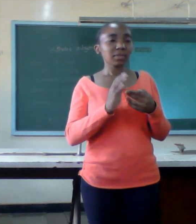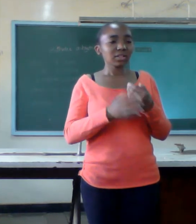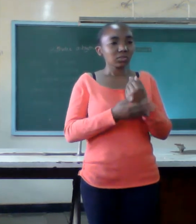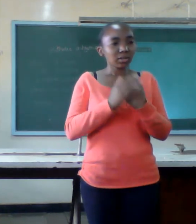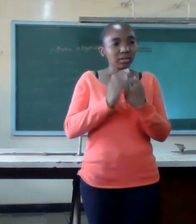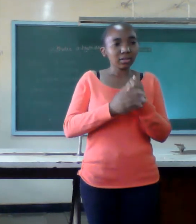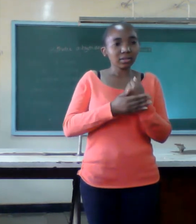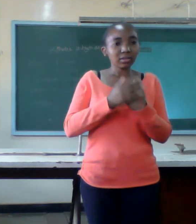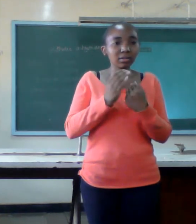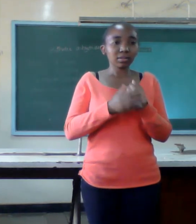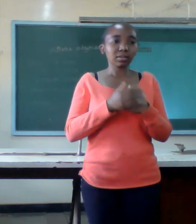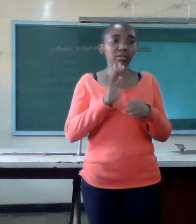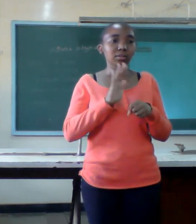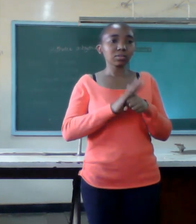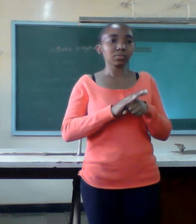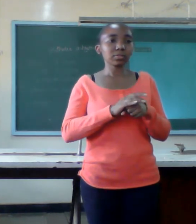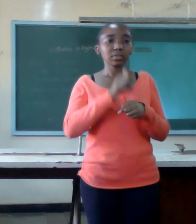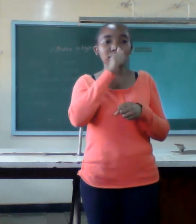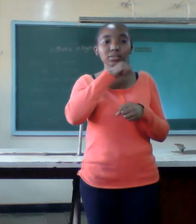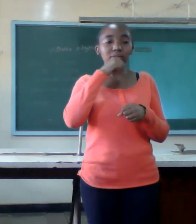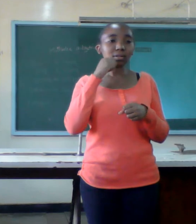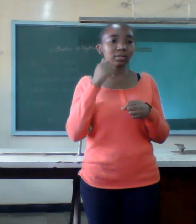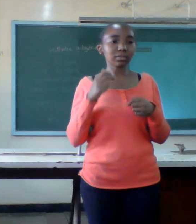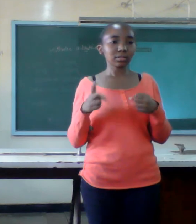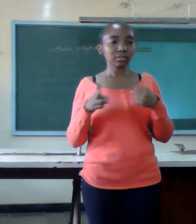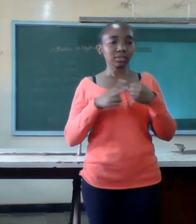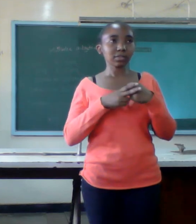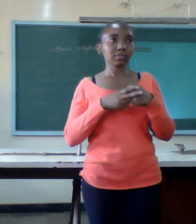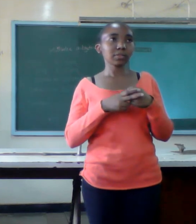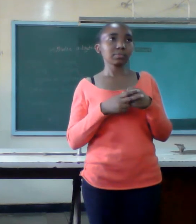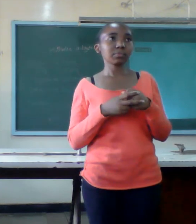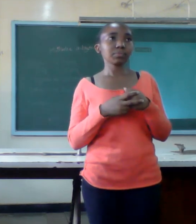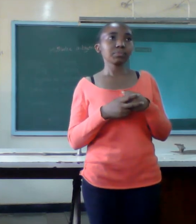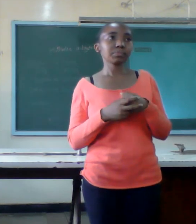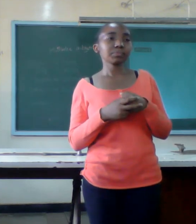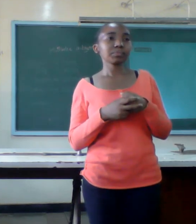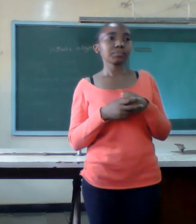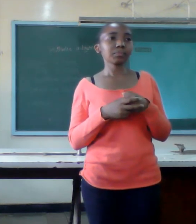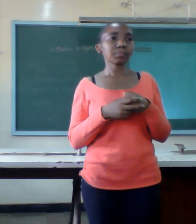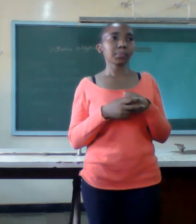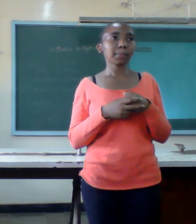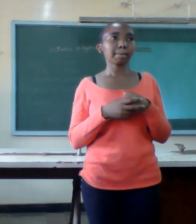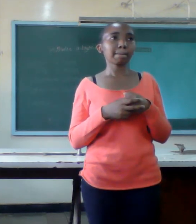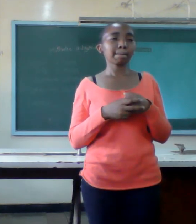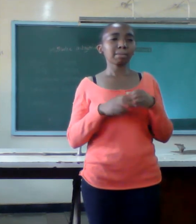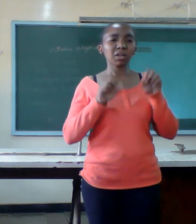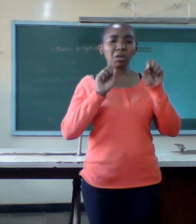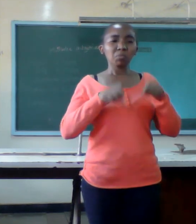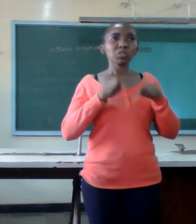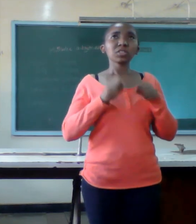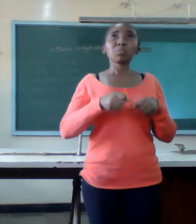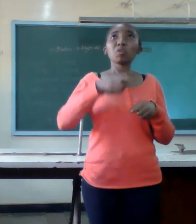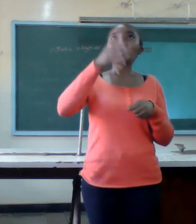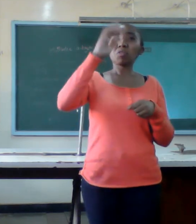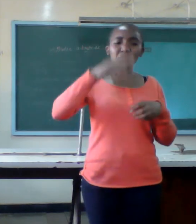second seven God can not give you a concrete person you desire